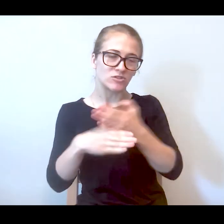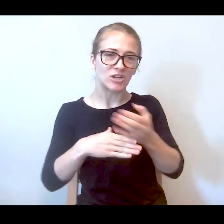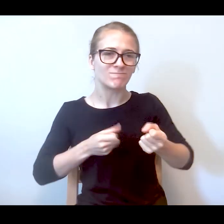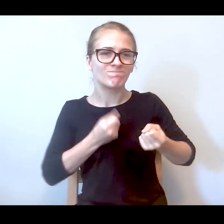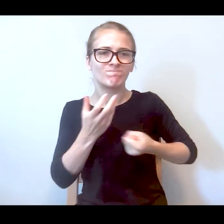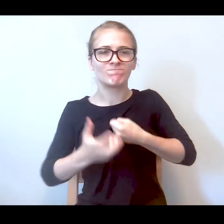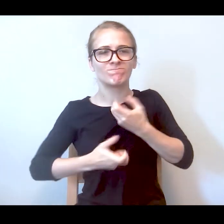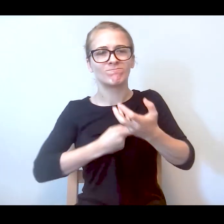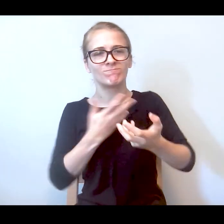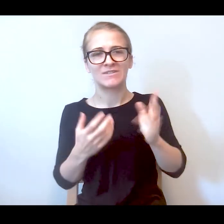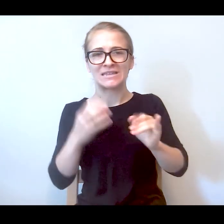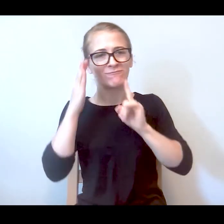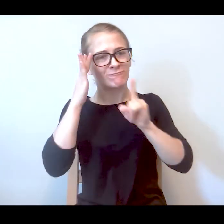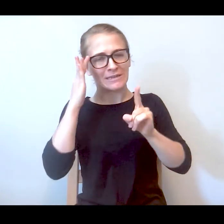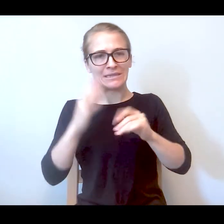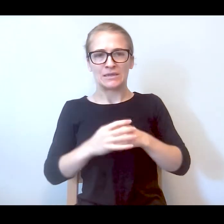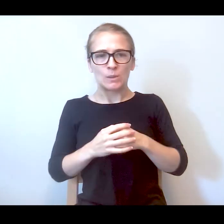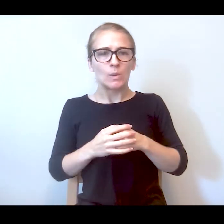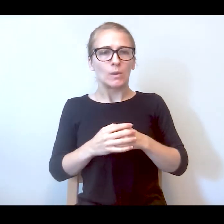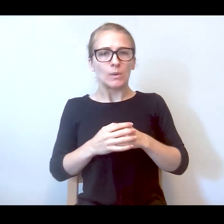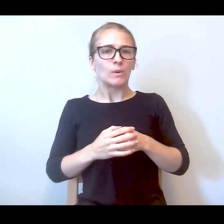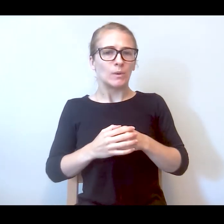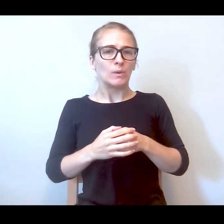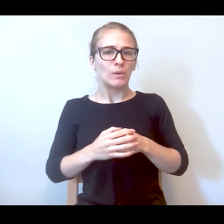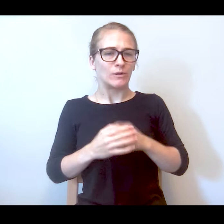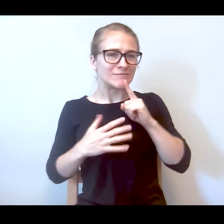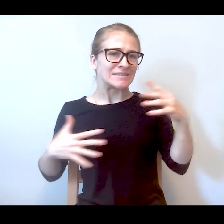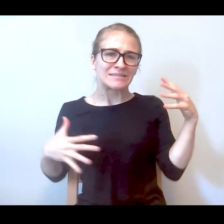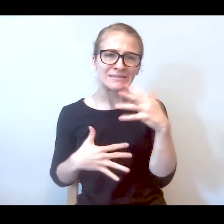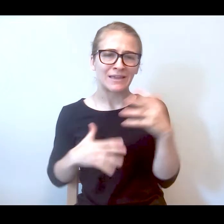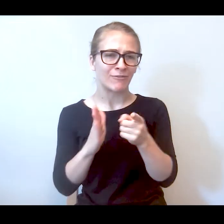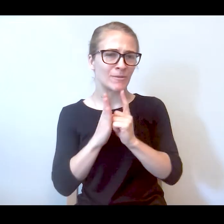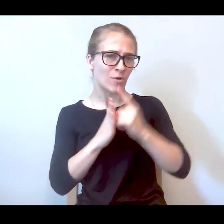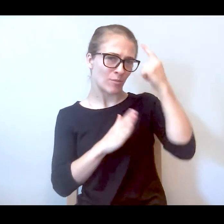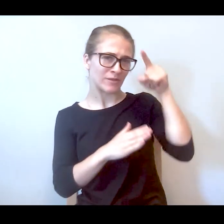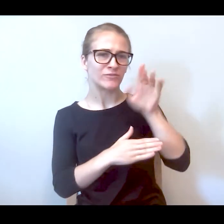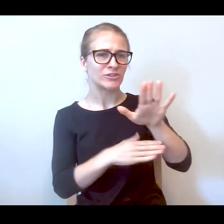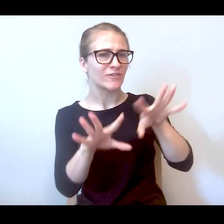sounds very -- like a very scary moment for you and your family.